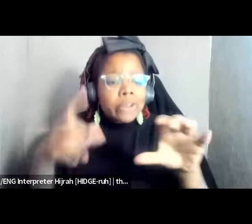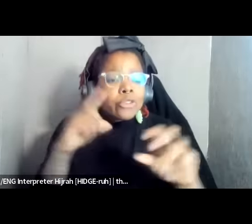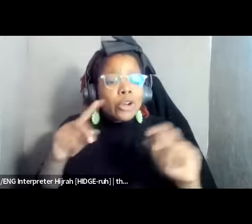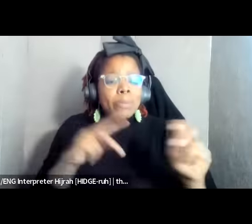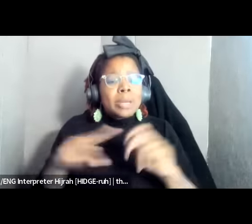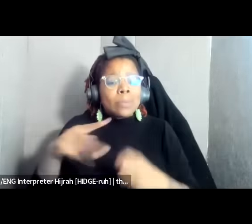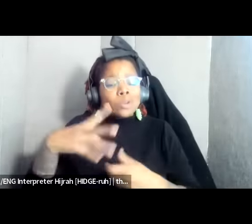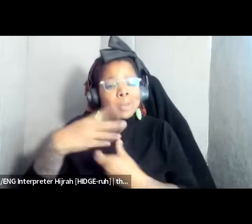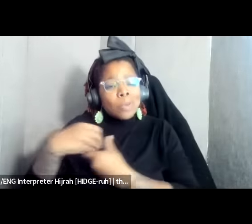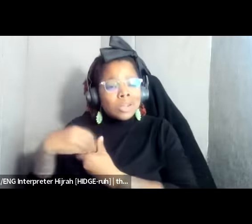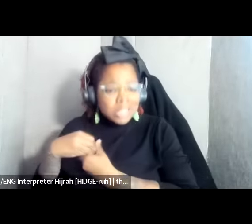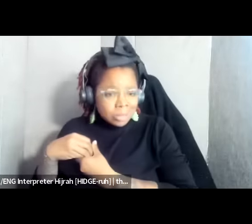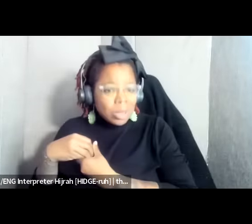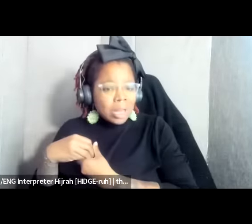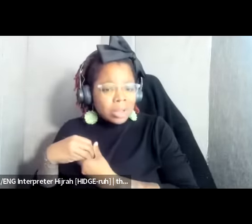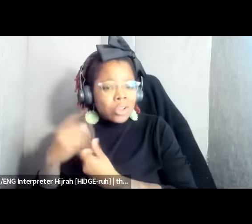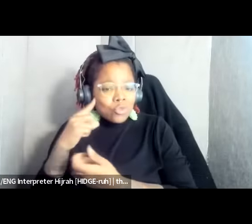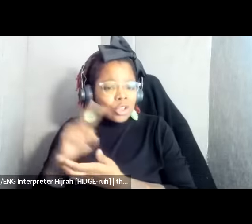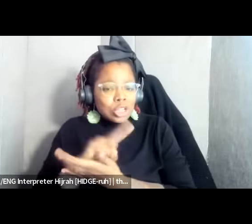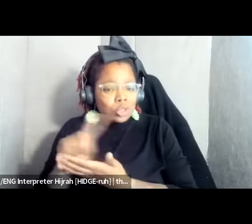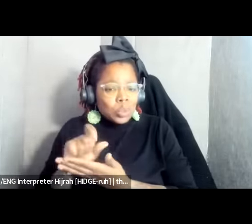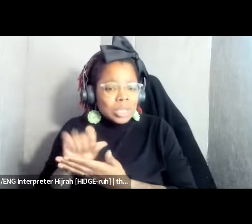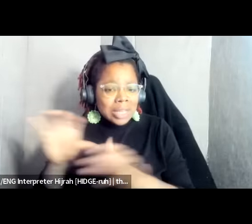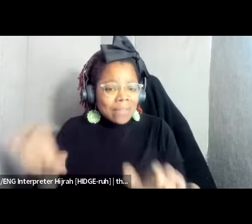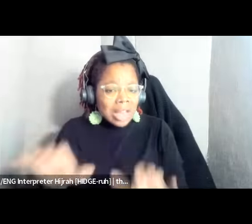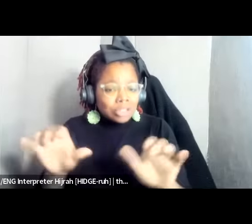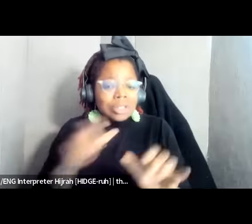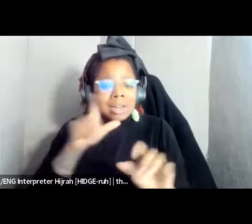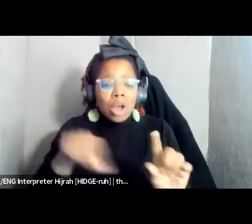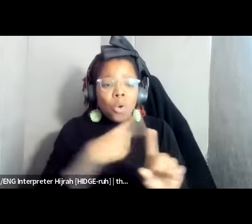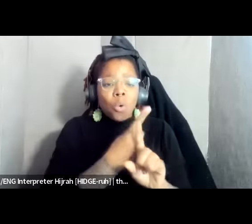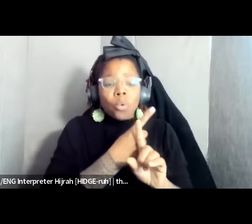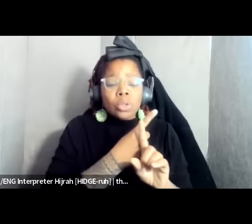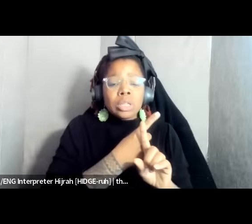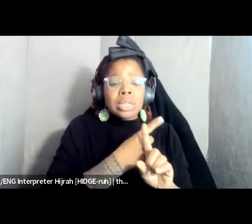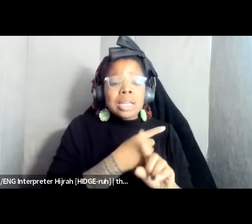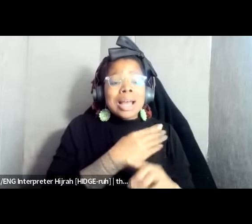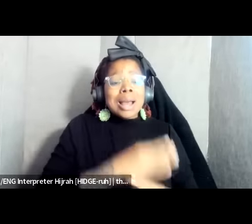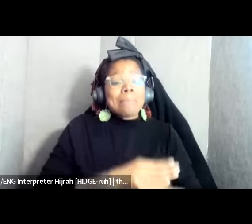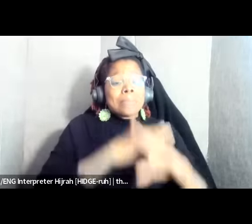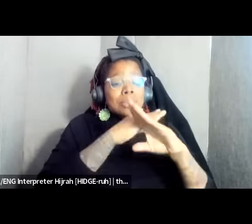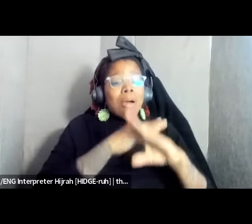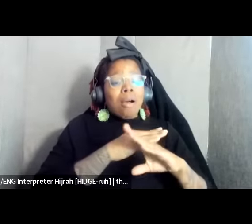um in these weeks of actions you know not only did the BL cop City action happened on November